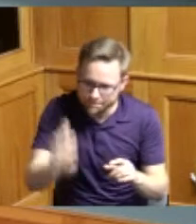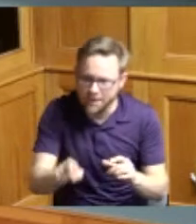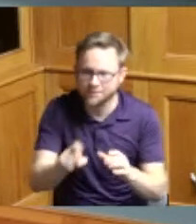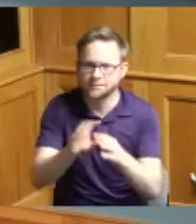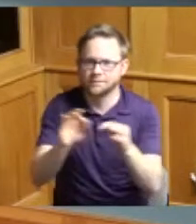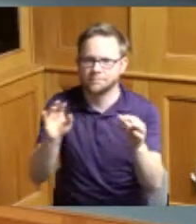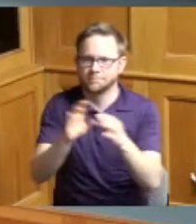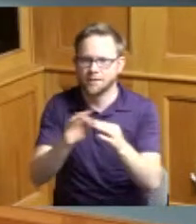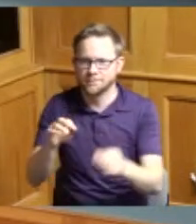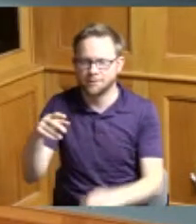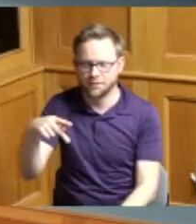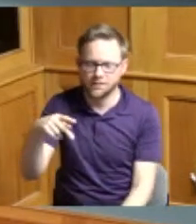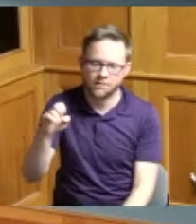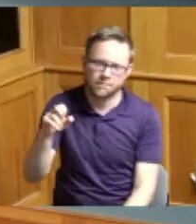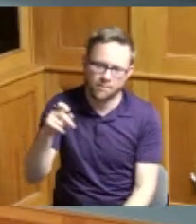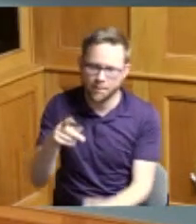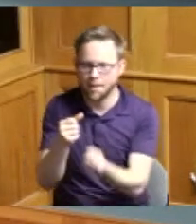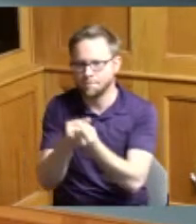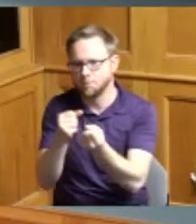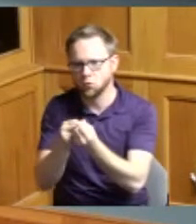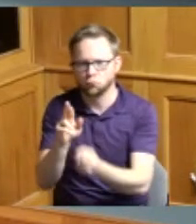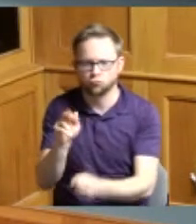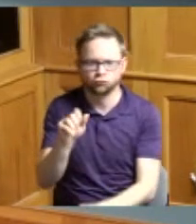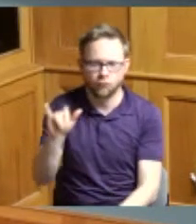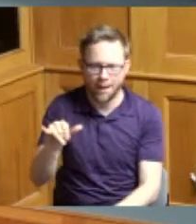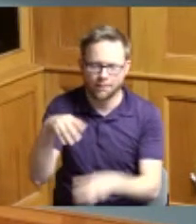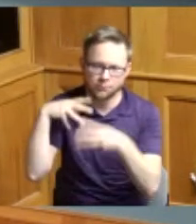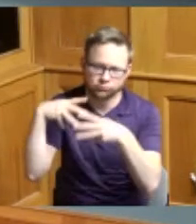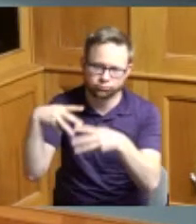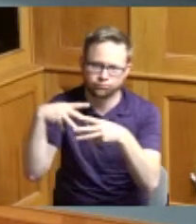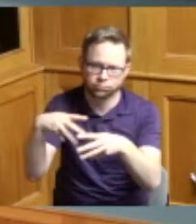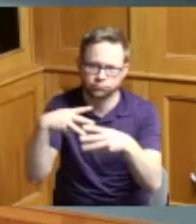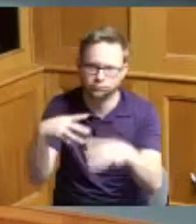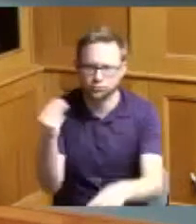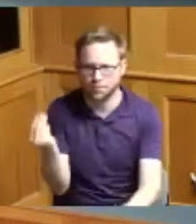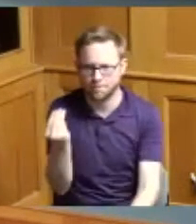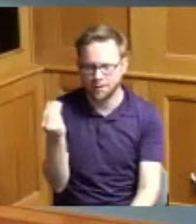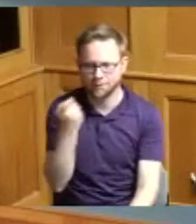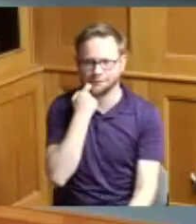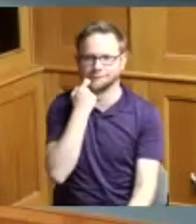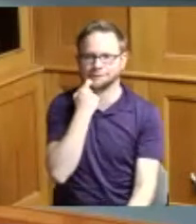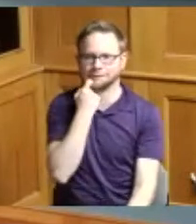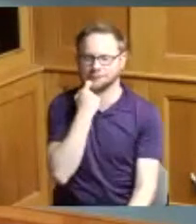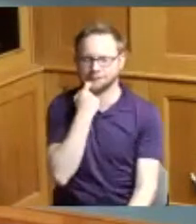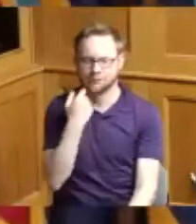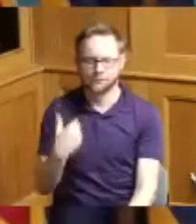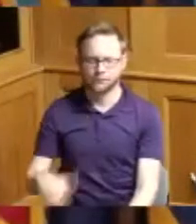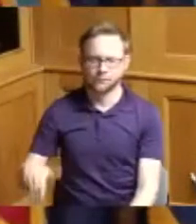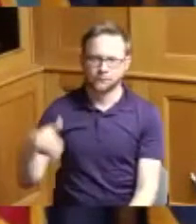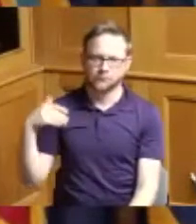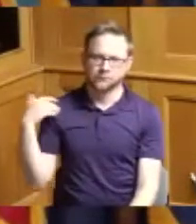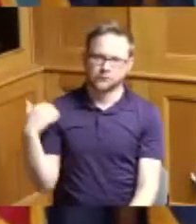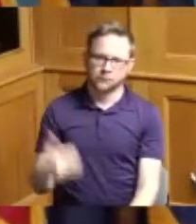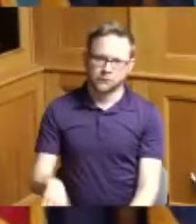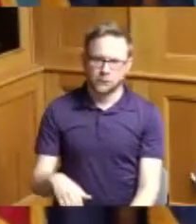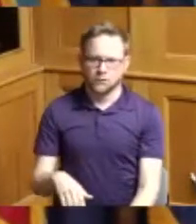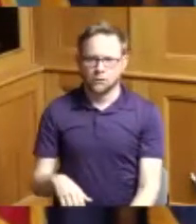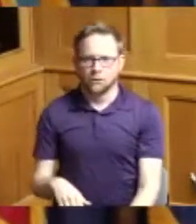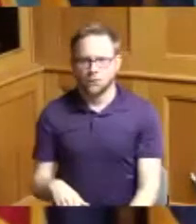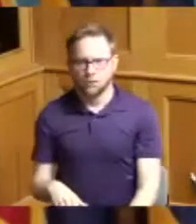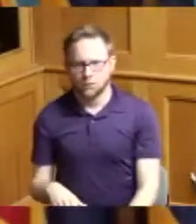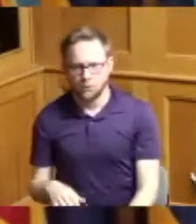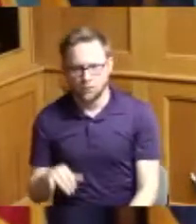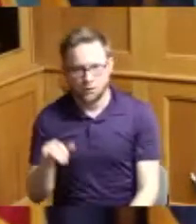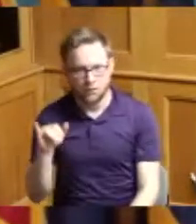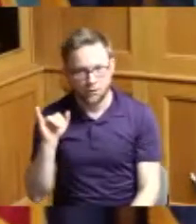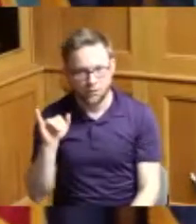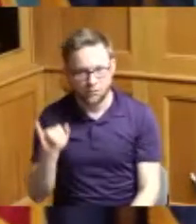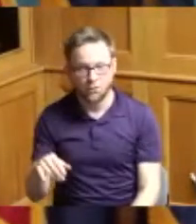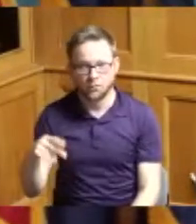pep rally that we had on Monday I mean you know it was in the publicly funded Paul Brown Stadium